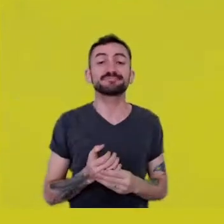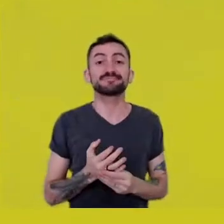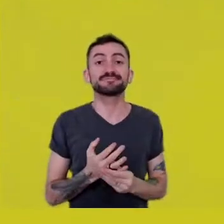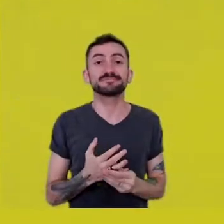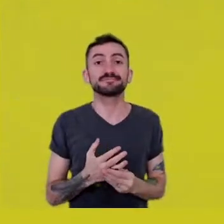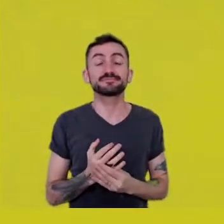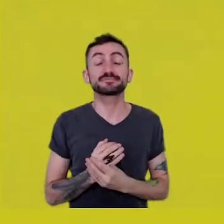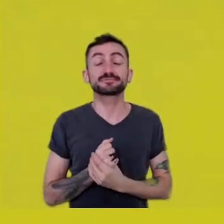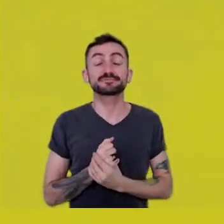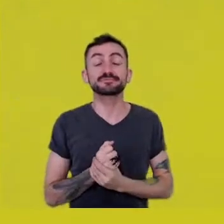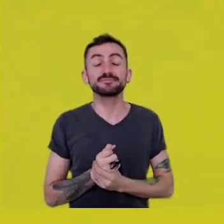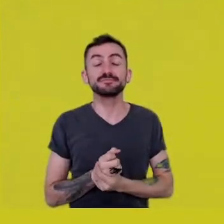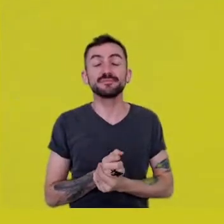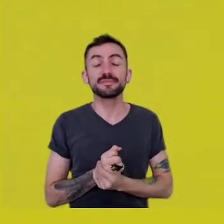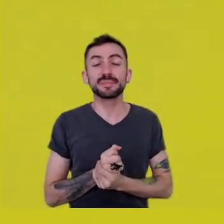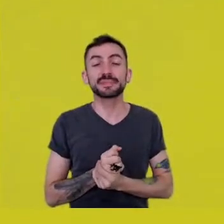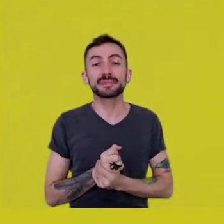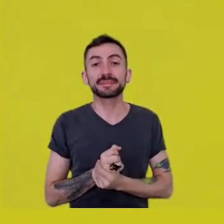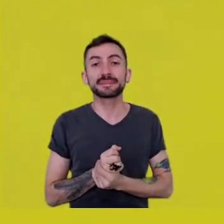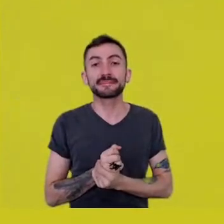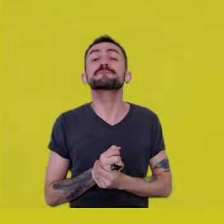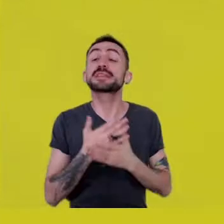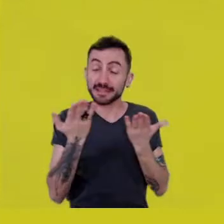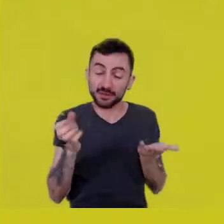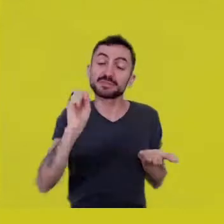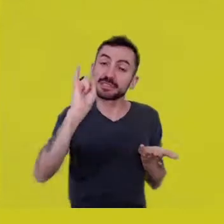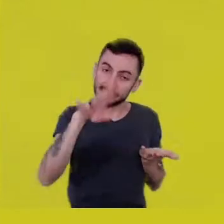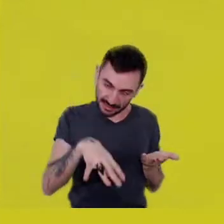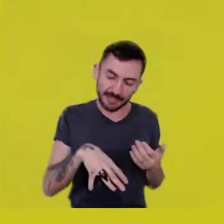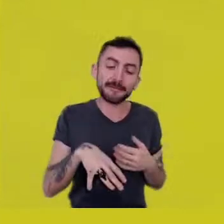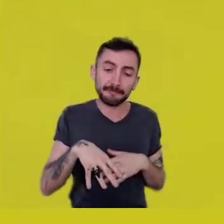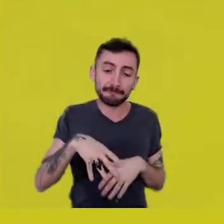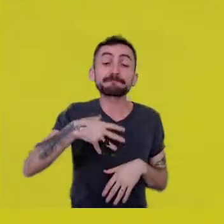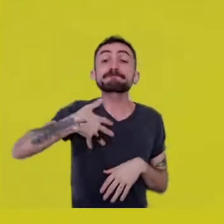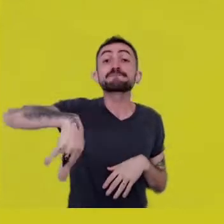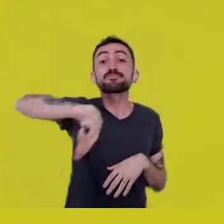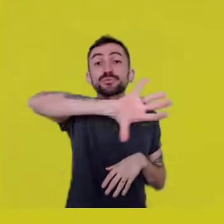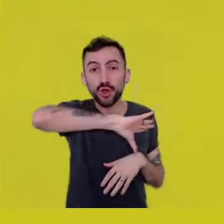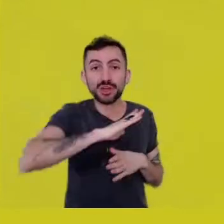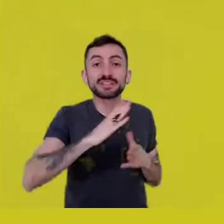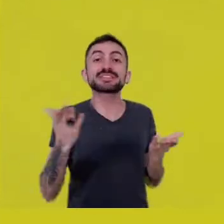So, yes, we are going through these shadows